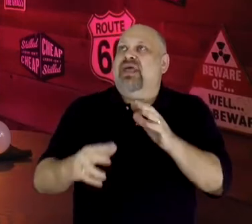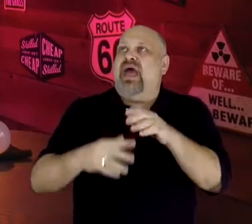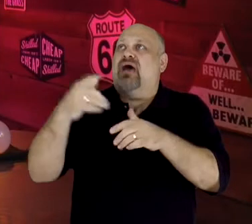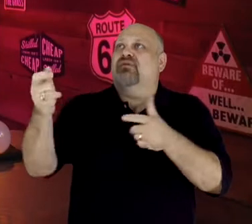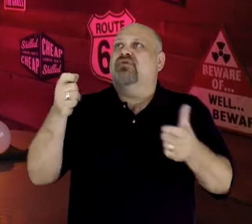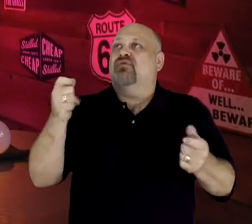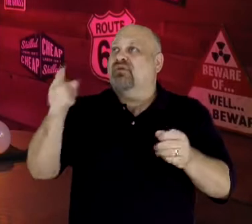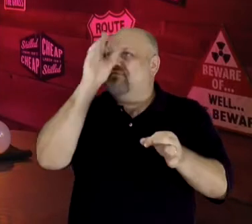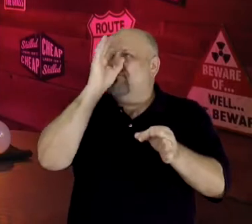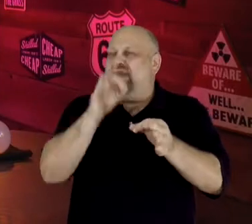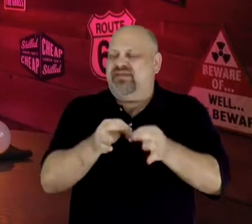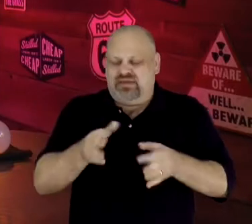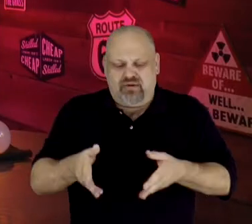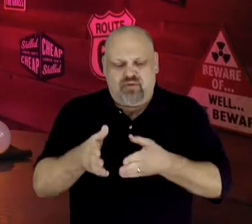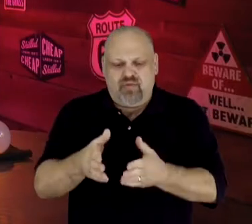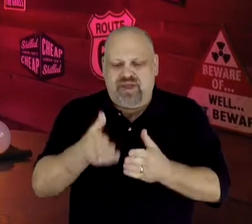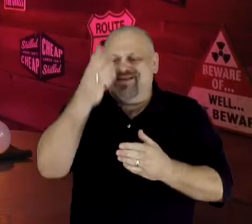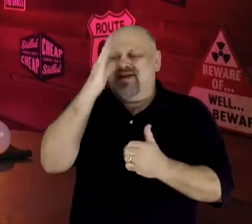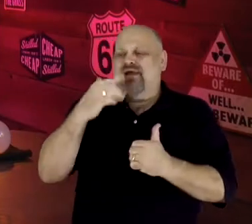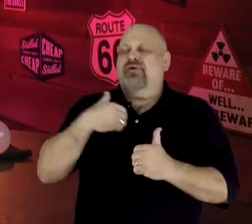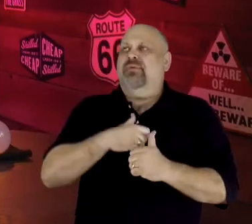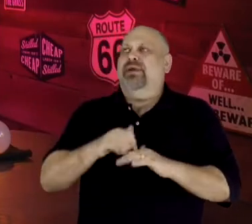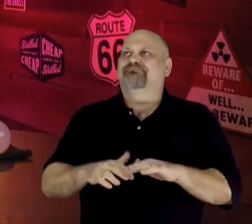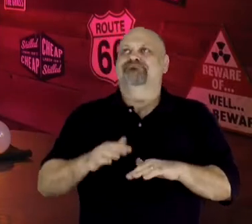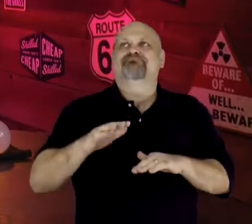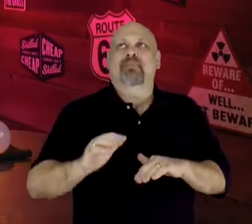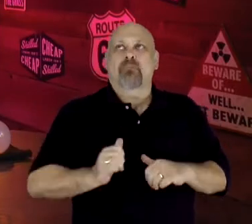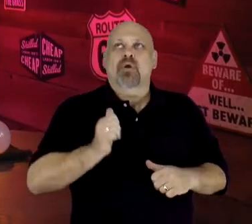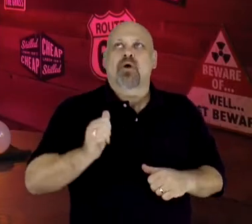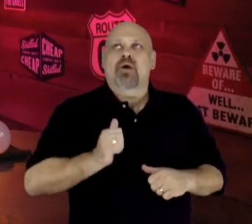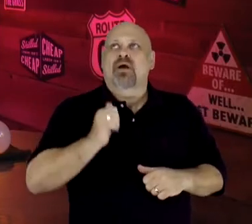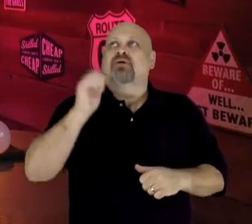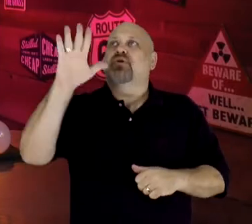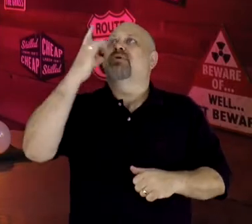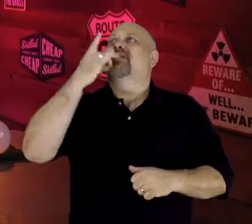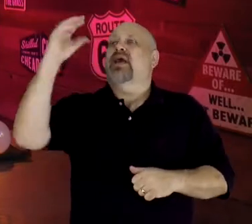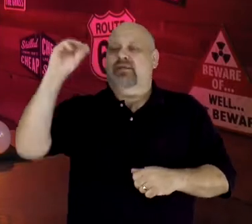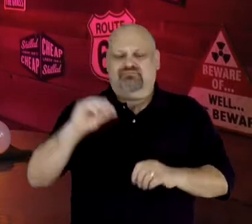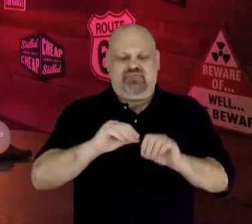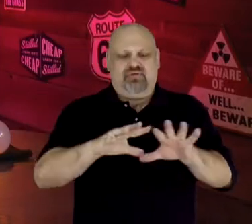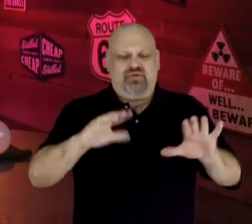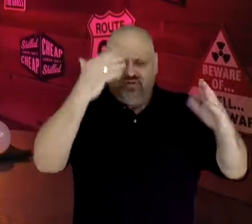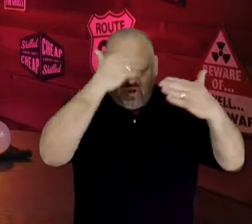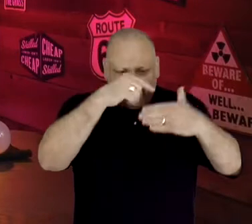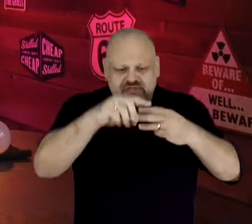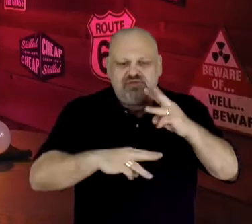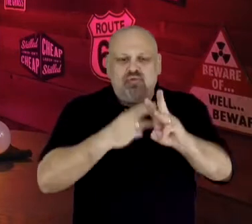we would step out boldly to shine Your light in the darkness of this world. God we pray that You